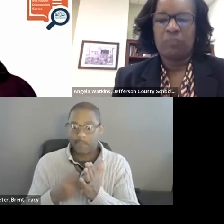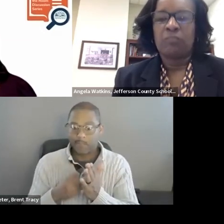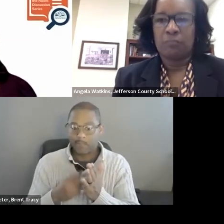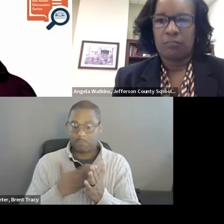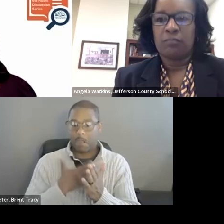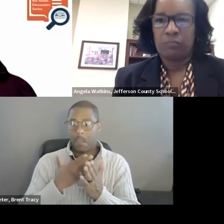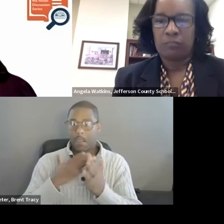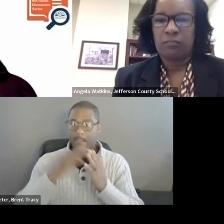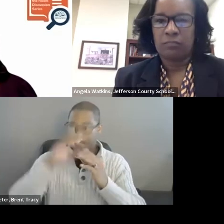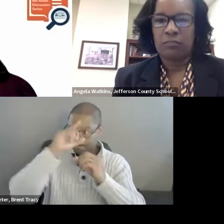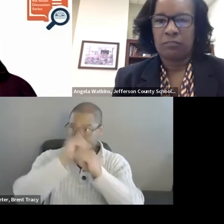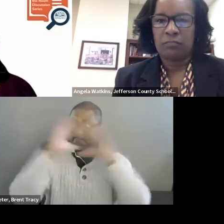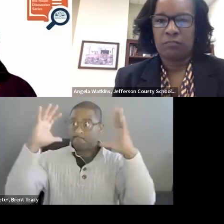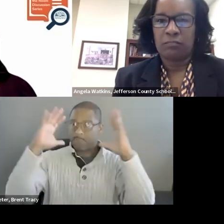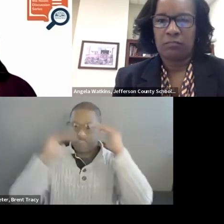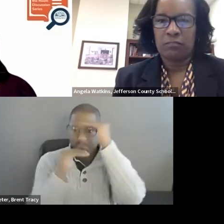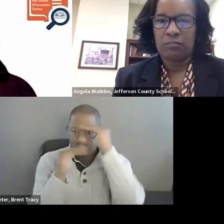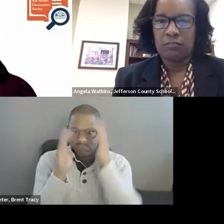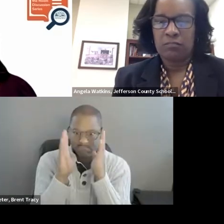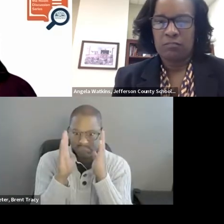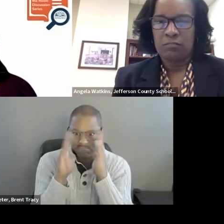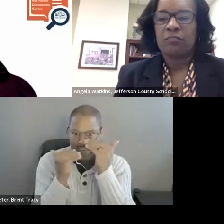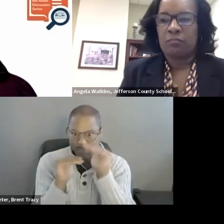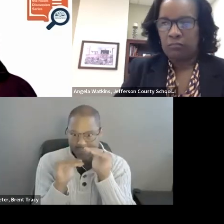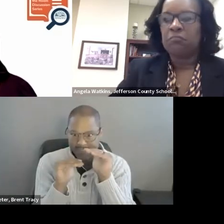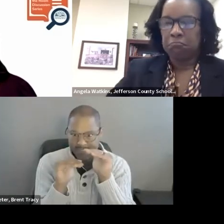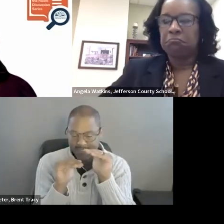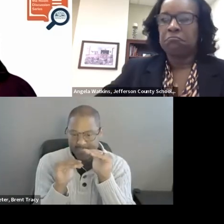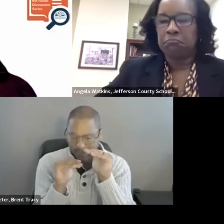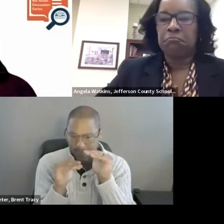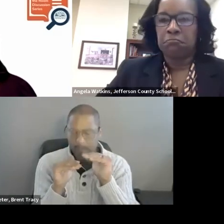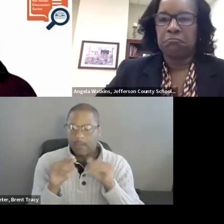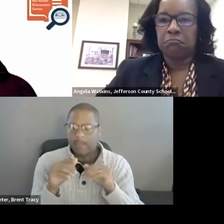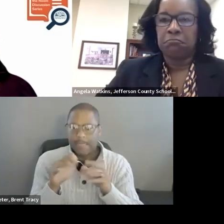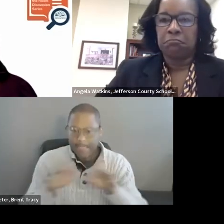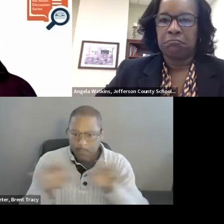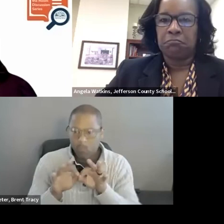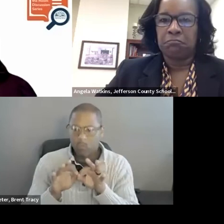have but what are the core philosophies that are nonnegotiable? What is preferred?